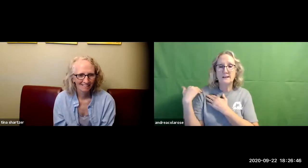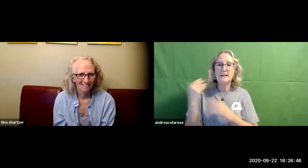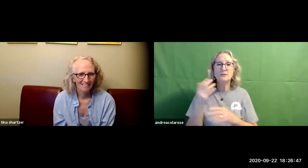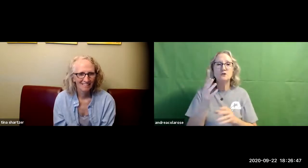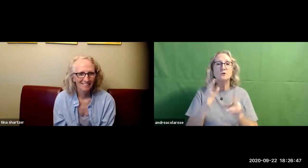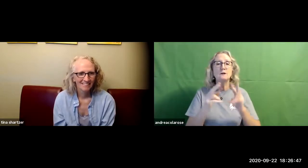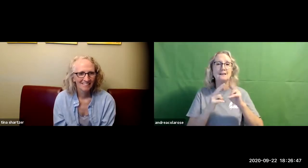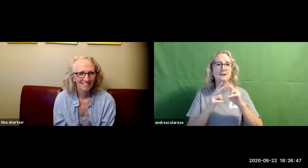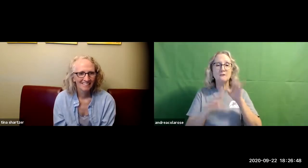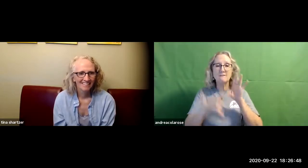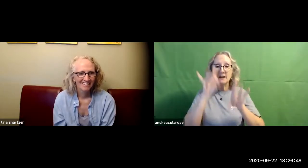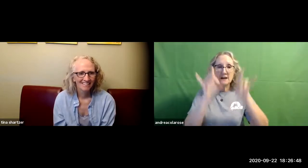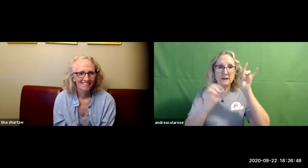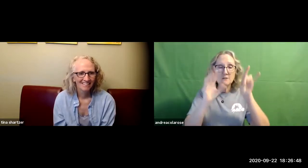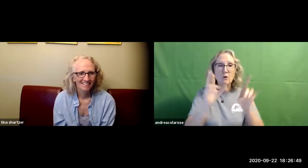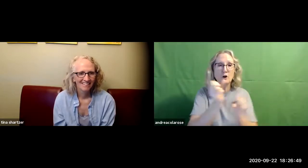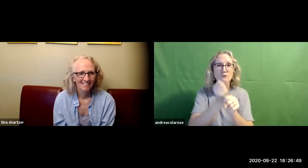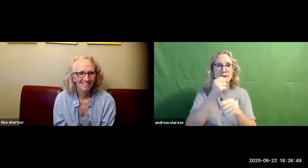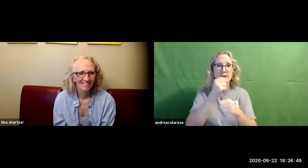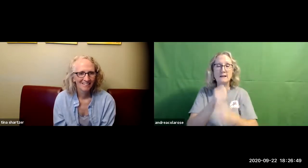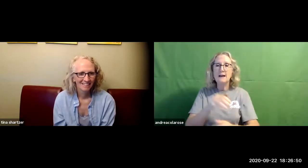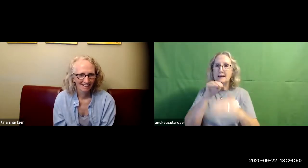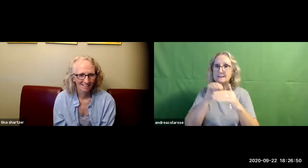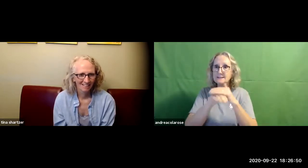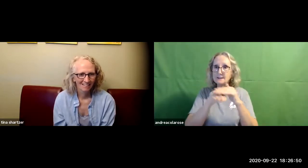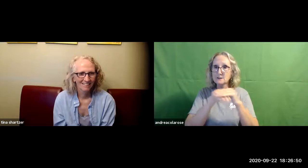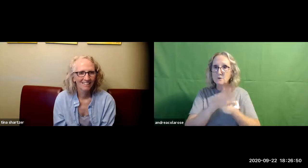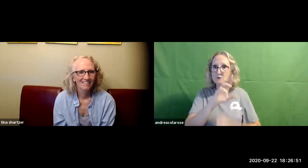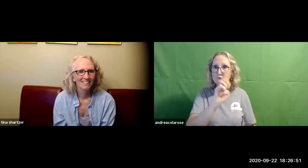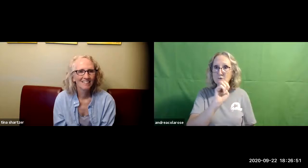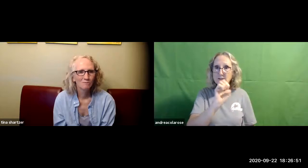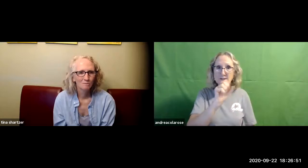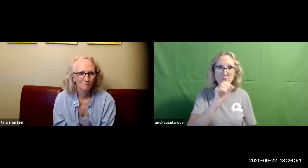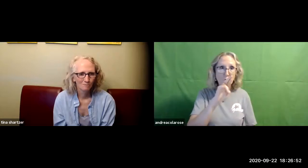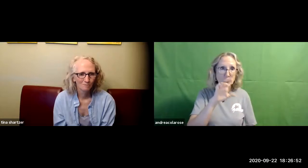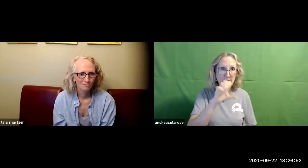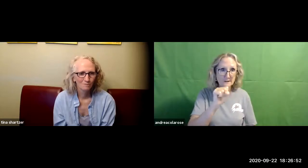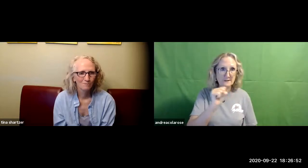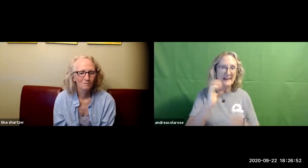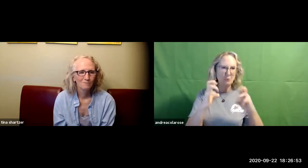primary responsibility is to